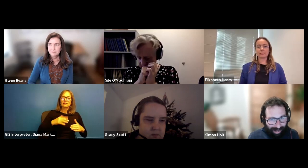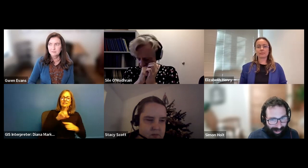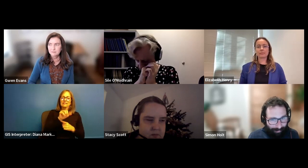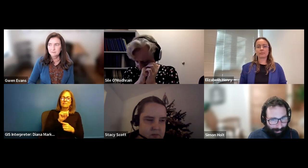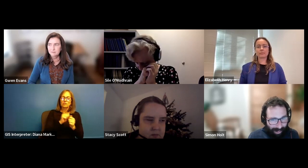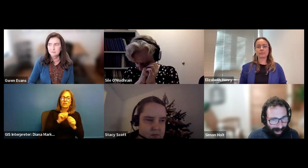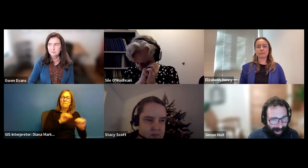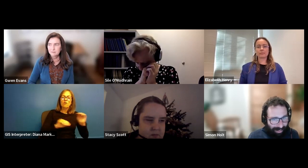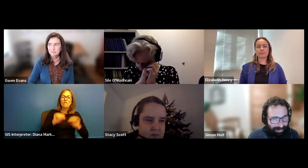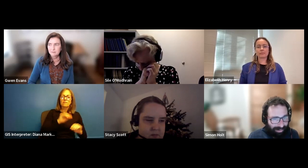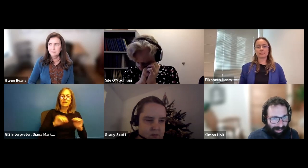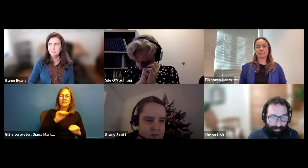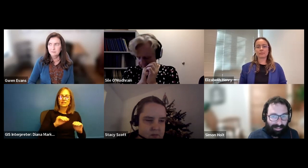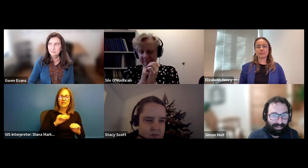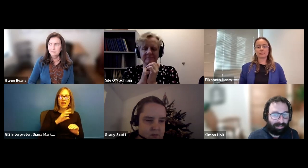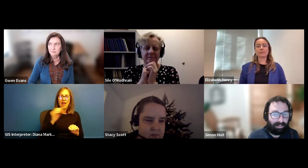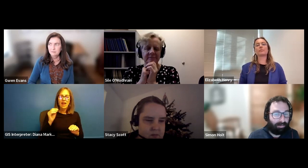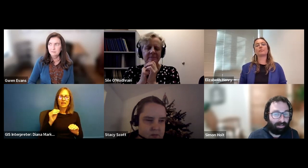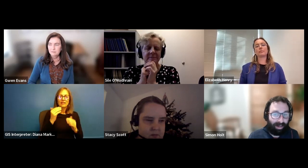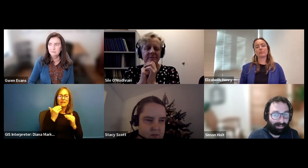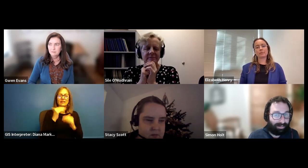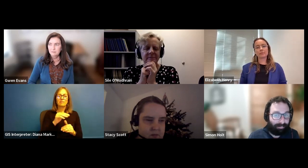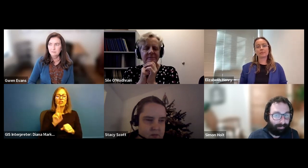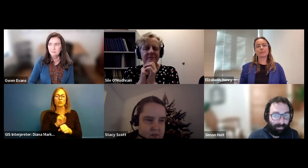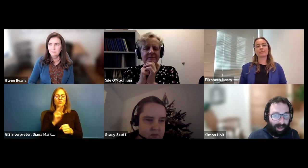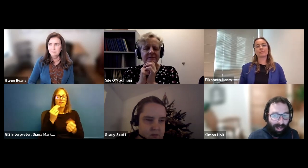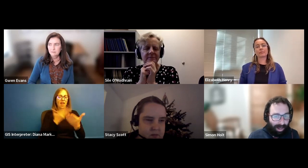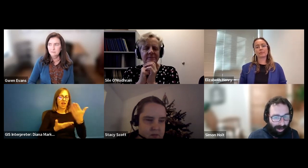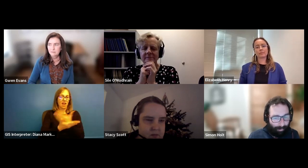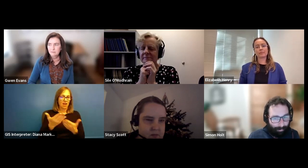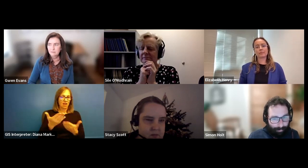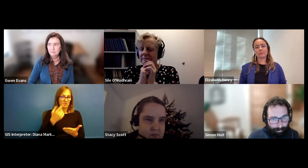Simon Holt: Um, and limited use of hands. Simon Holt: Um: